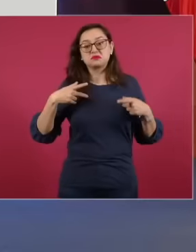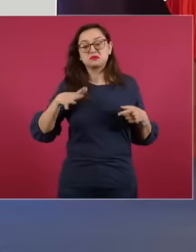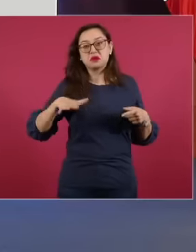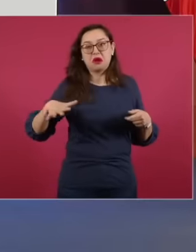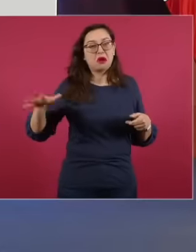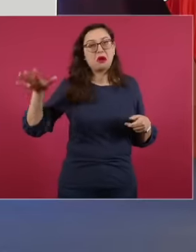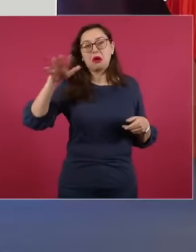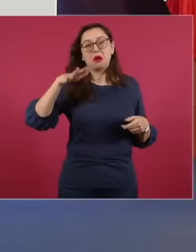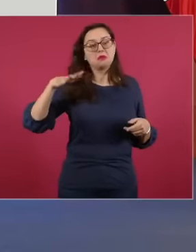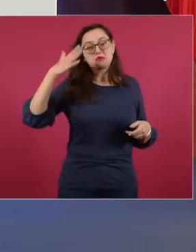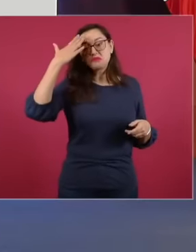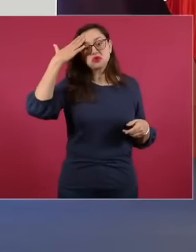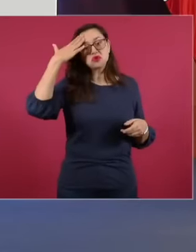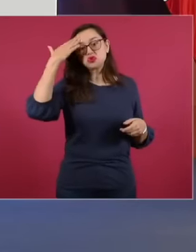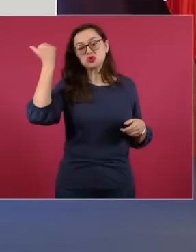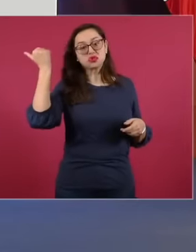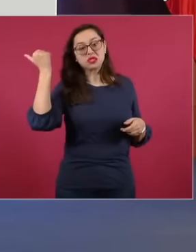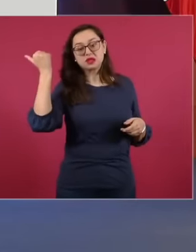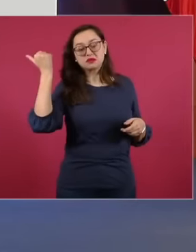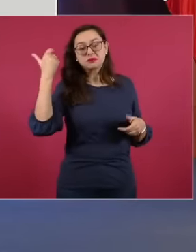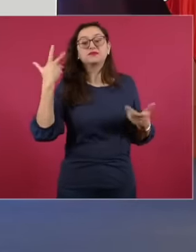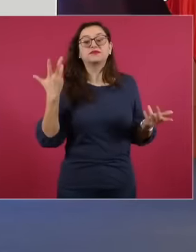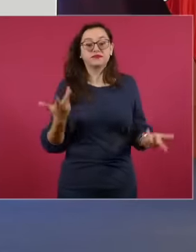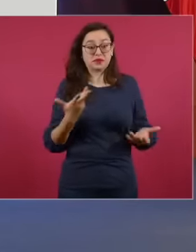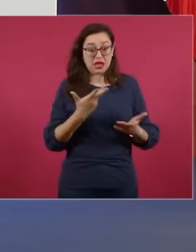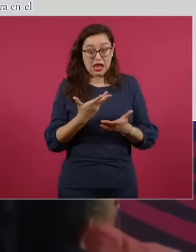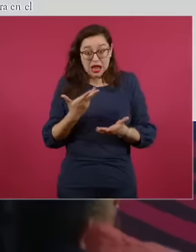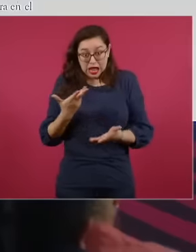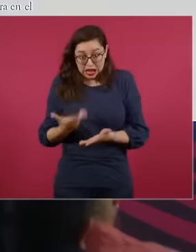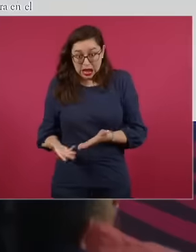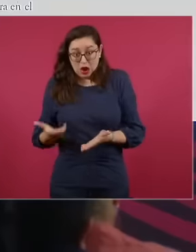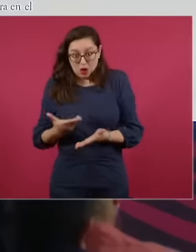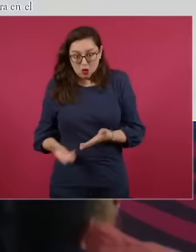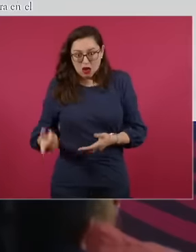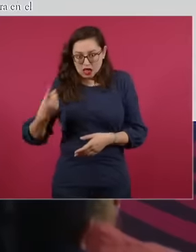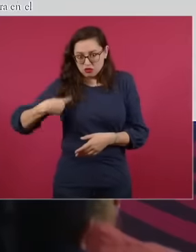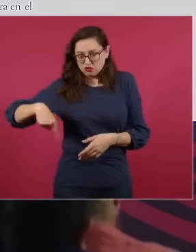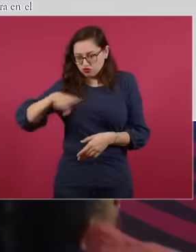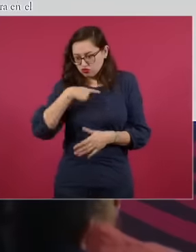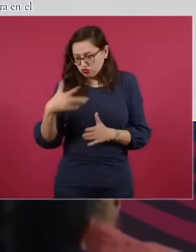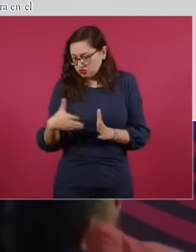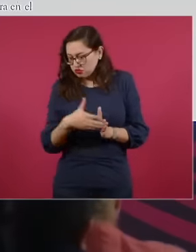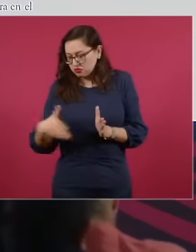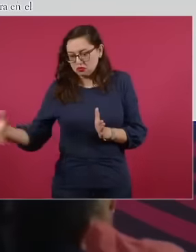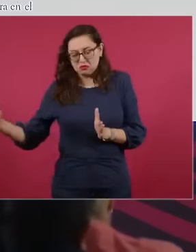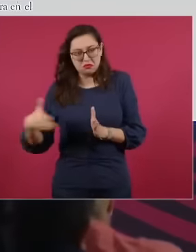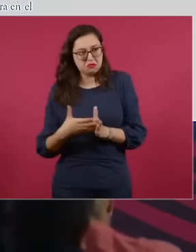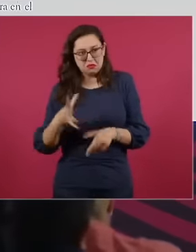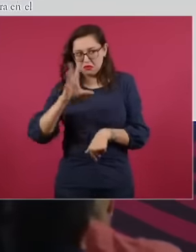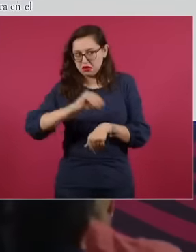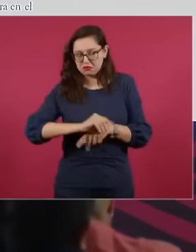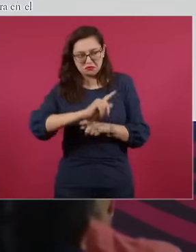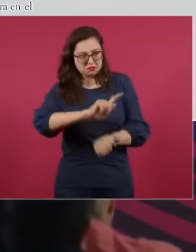have not given any concessions and since taxes are already collected, on the contrary, they are